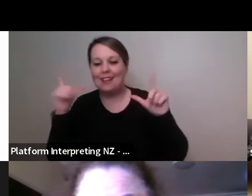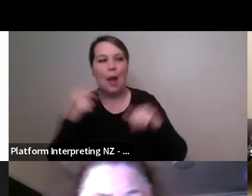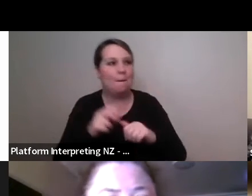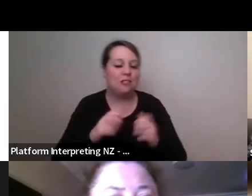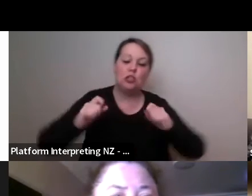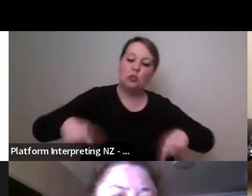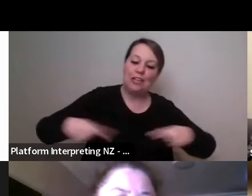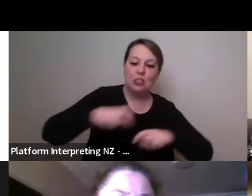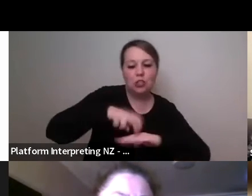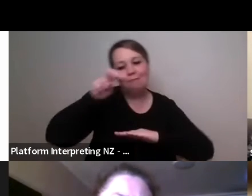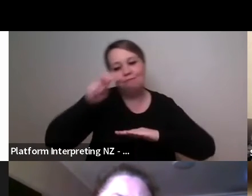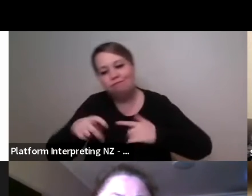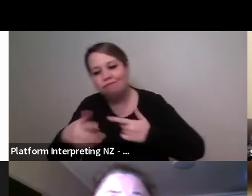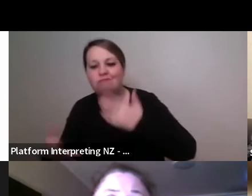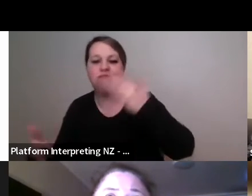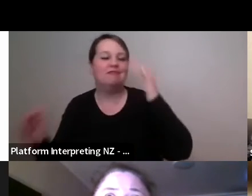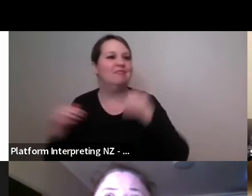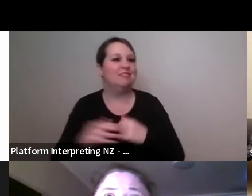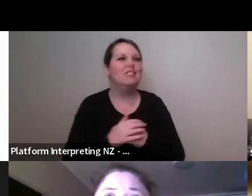So thank you Marc! Good on you